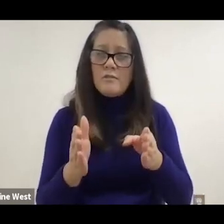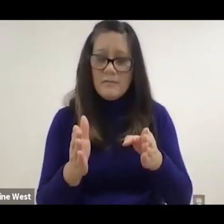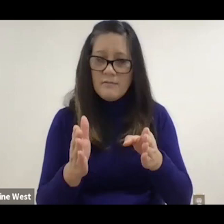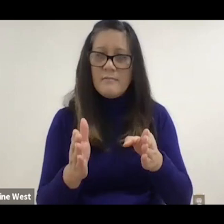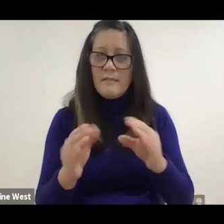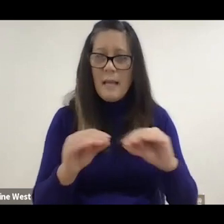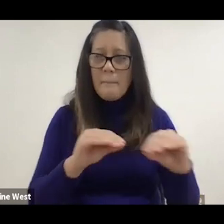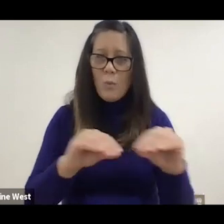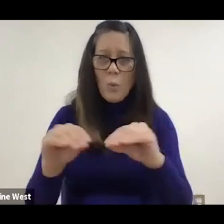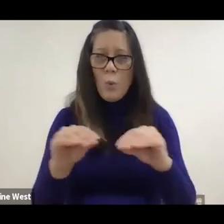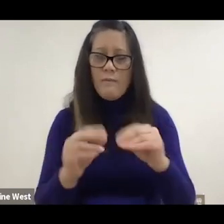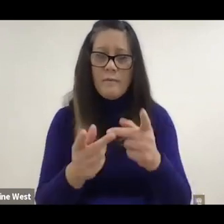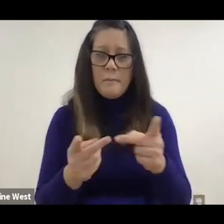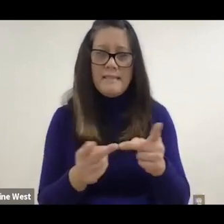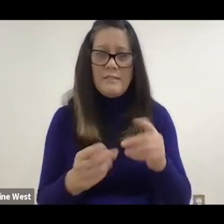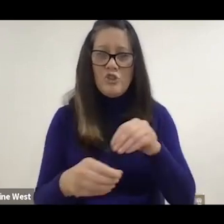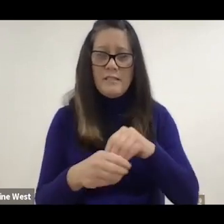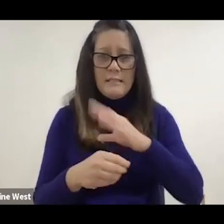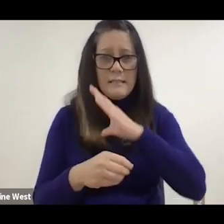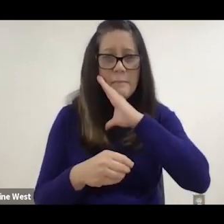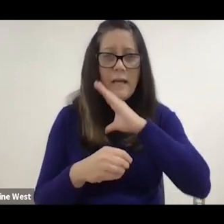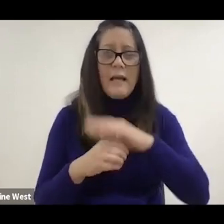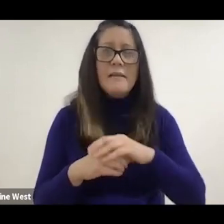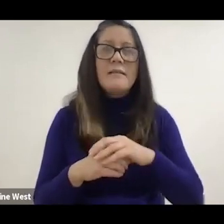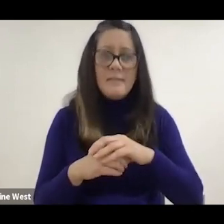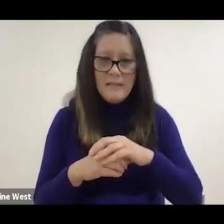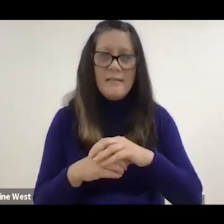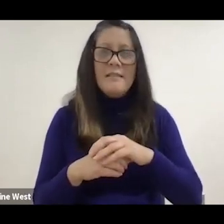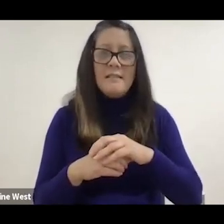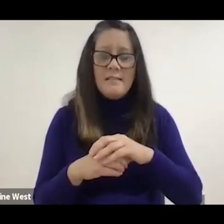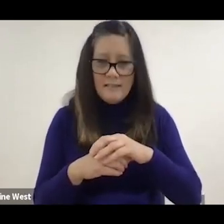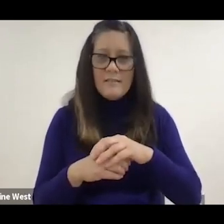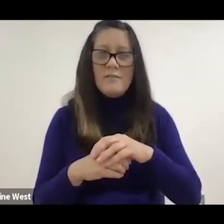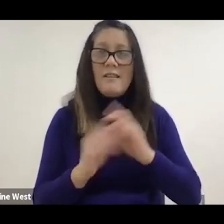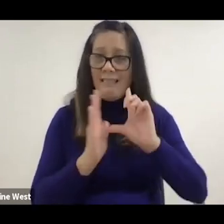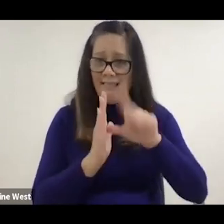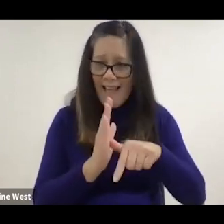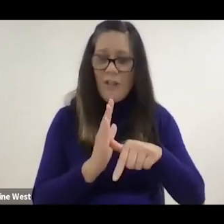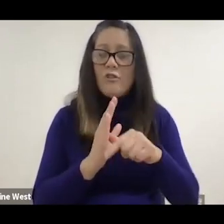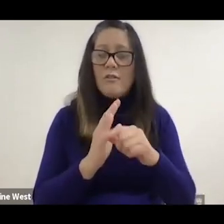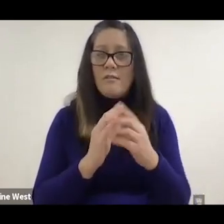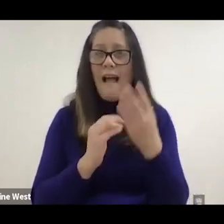the process to get outta bed. We also added the bed scales that I